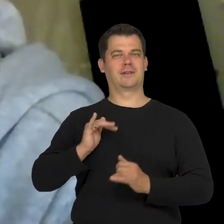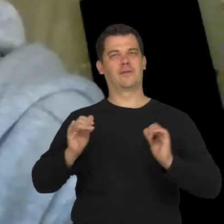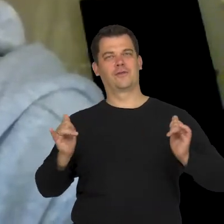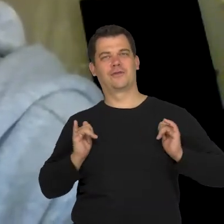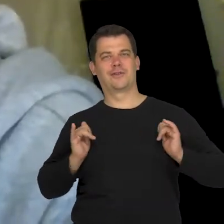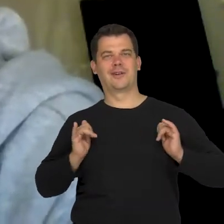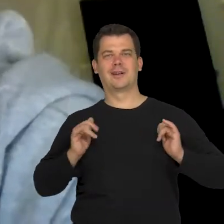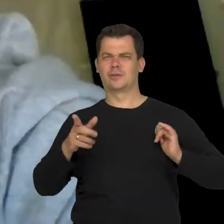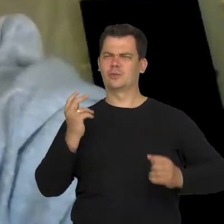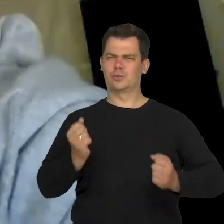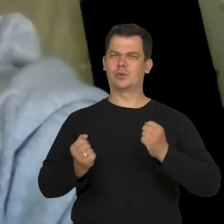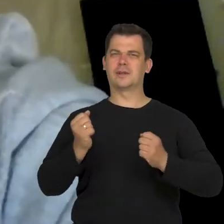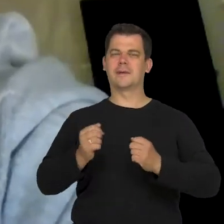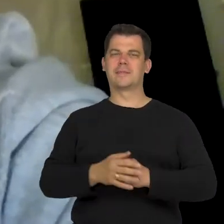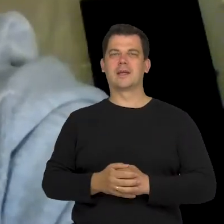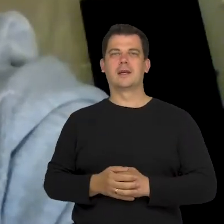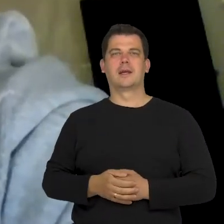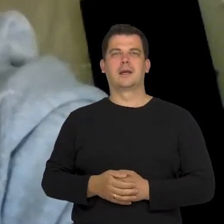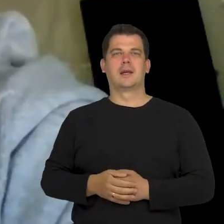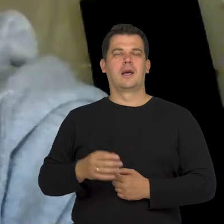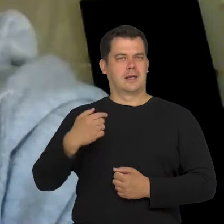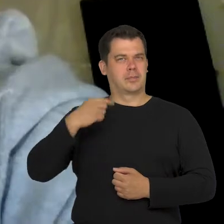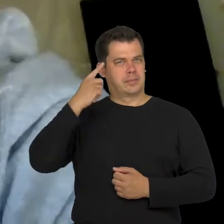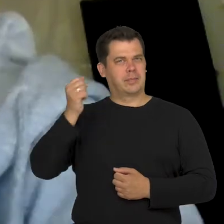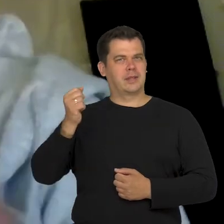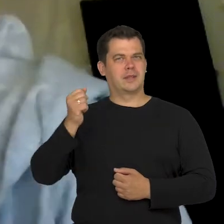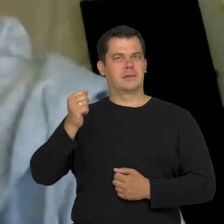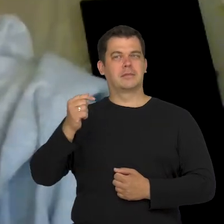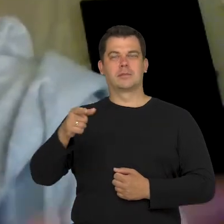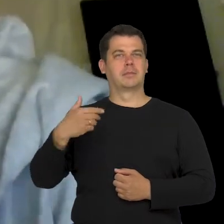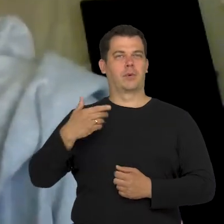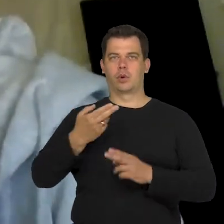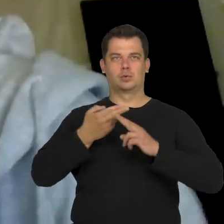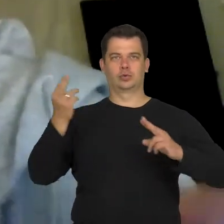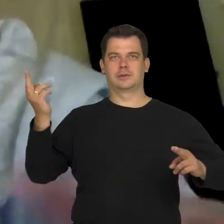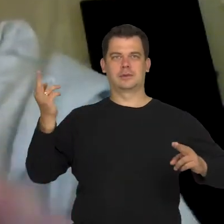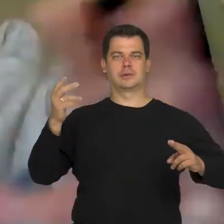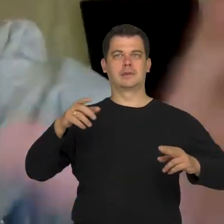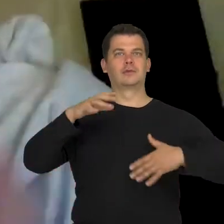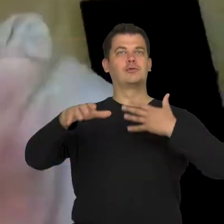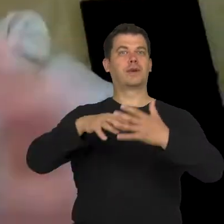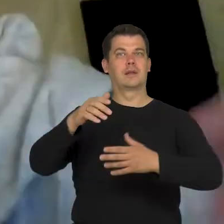I remember what the difference was between this world in Poland